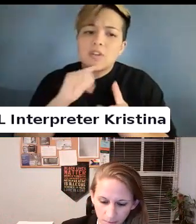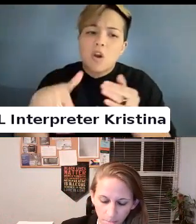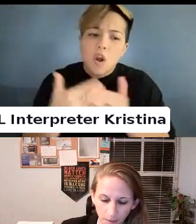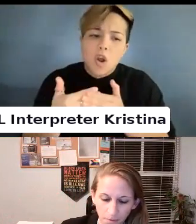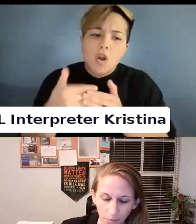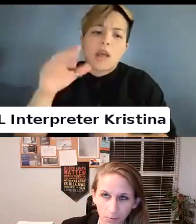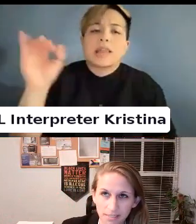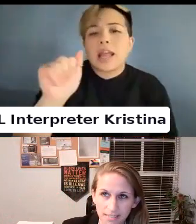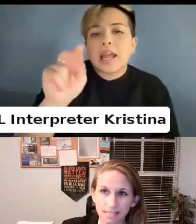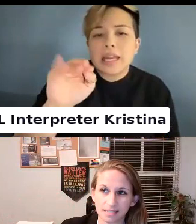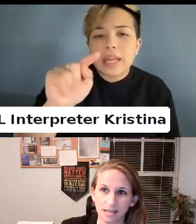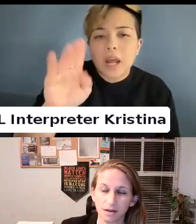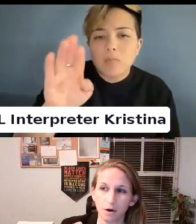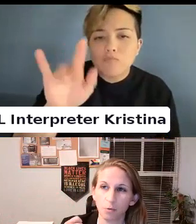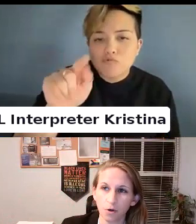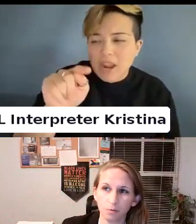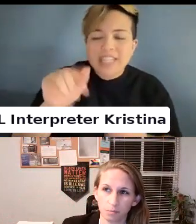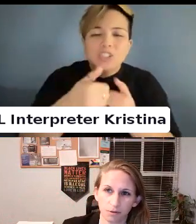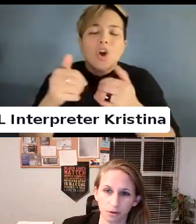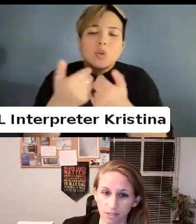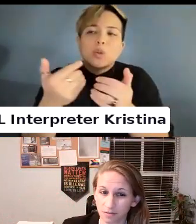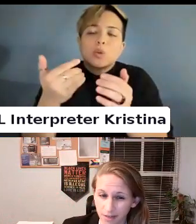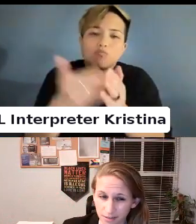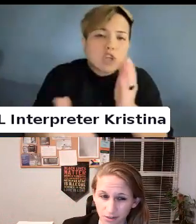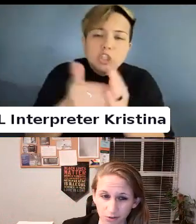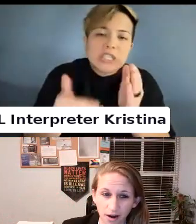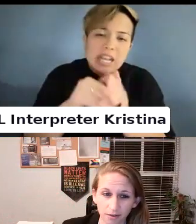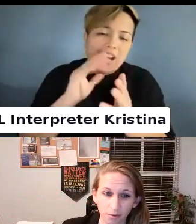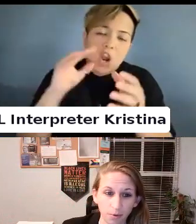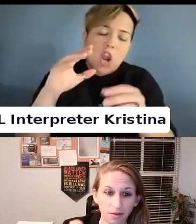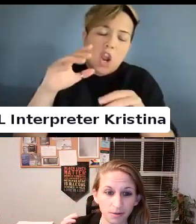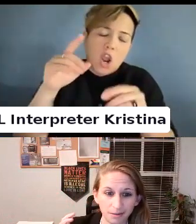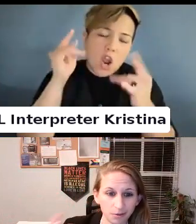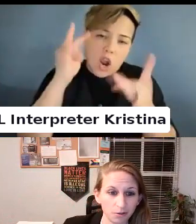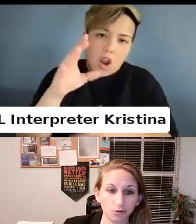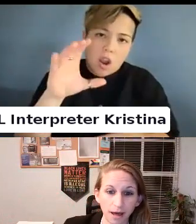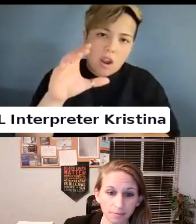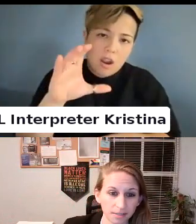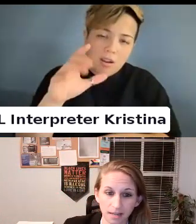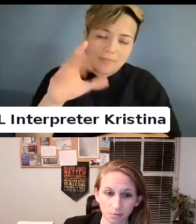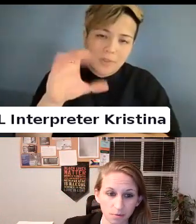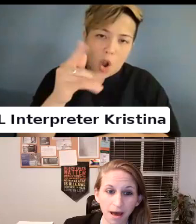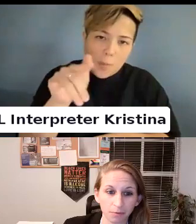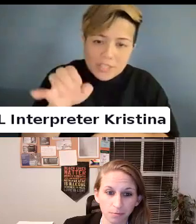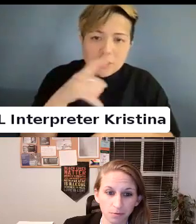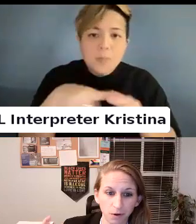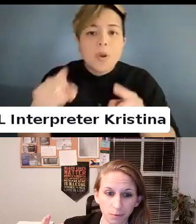But what we see is, when we put their justifications on trial the way we did with the Drew Adams case with the bathrooms.